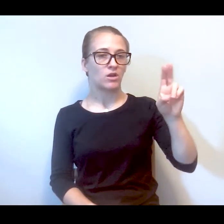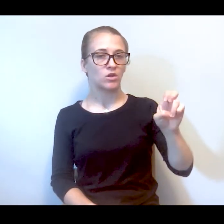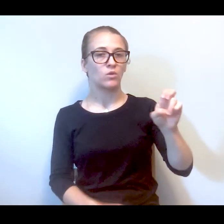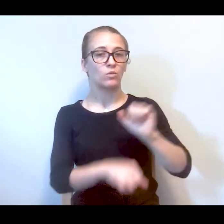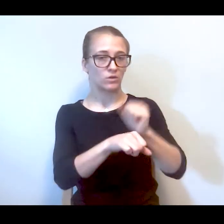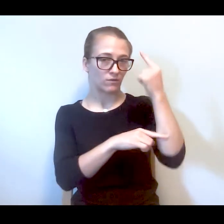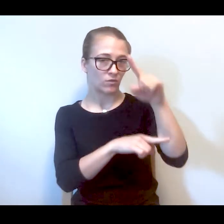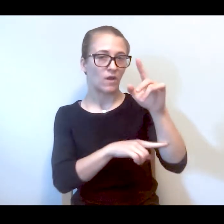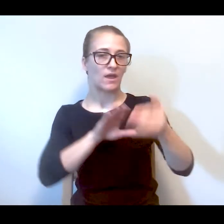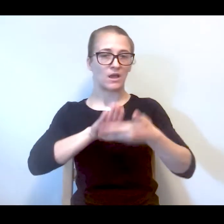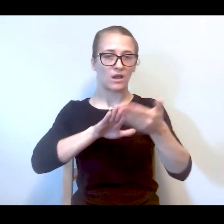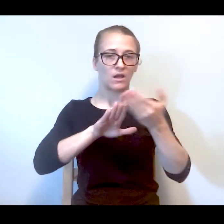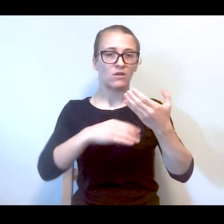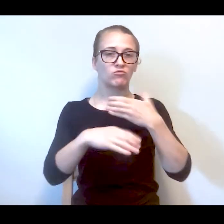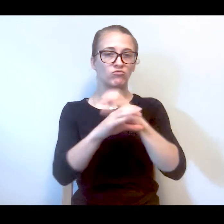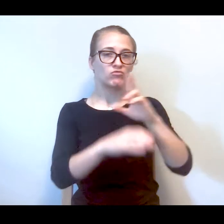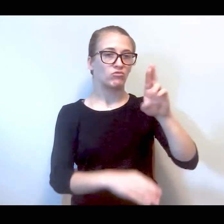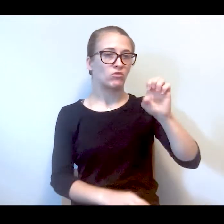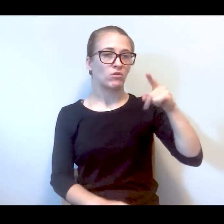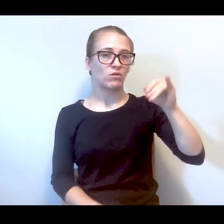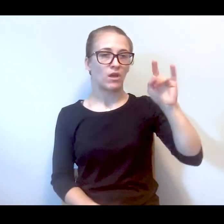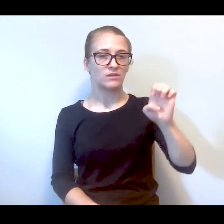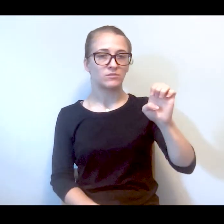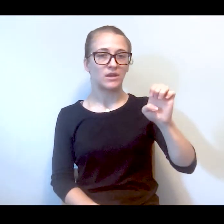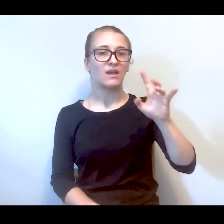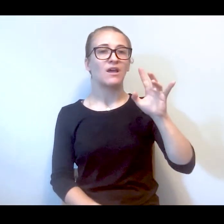operate these crisis respite centers that are peer